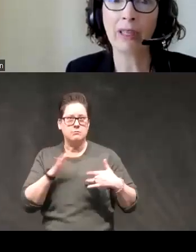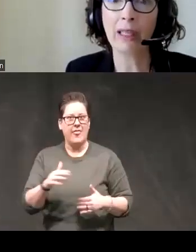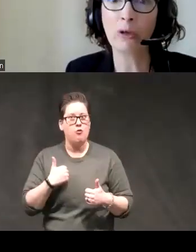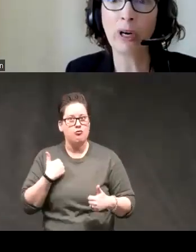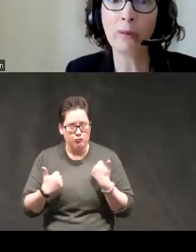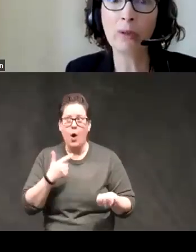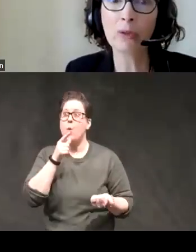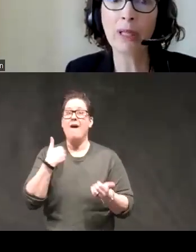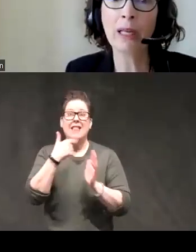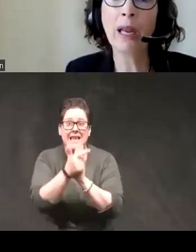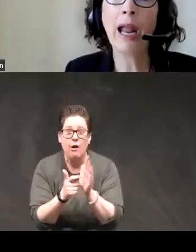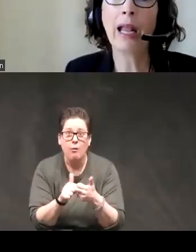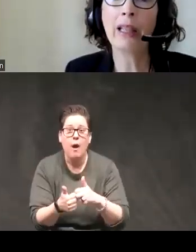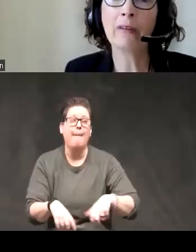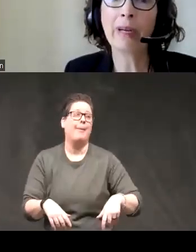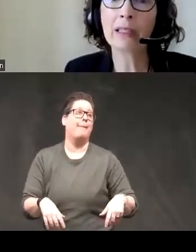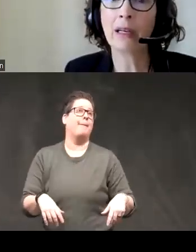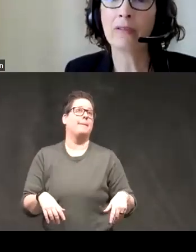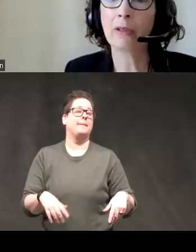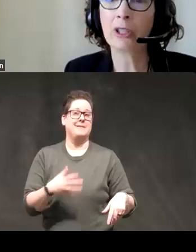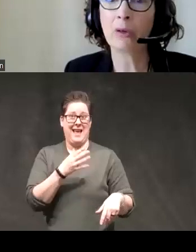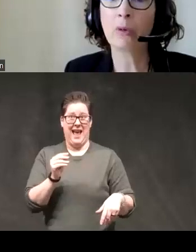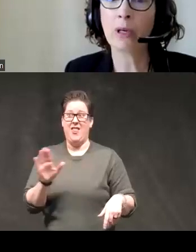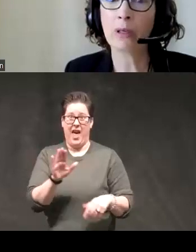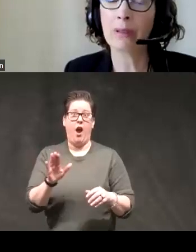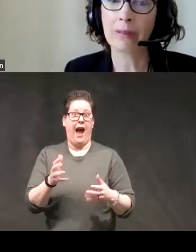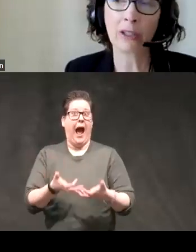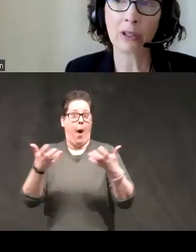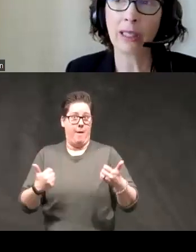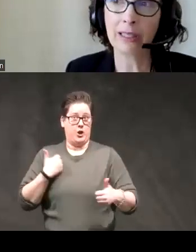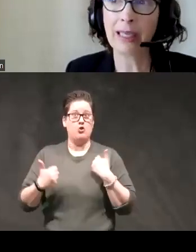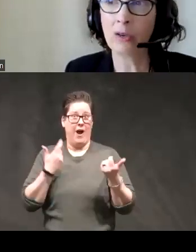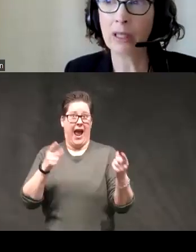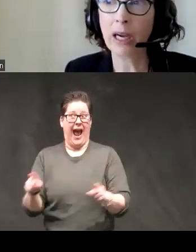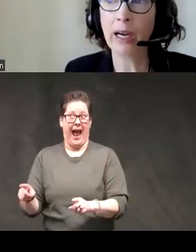having legal problems with it and their rates of aggression were actually astoundingly High